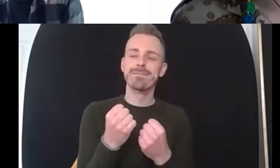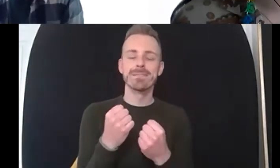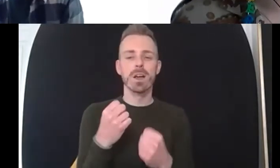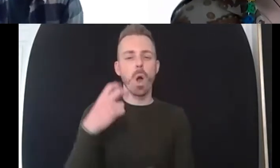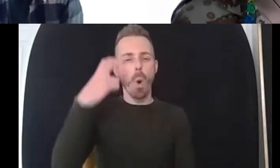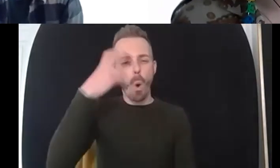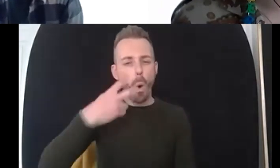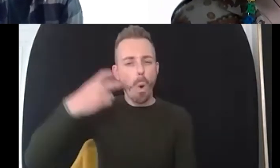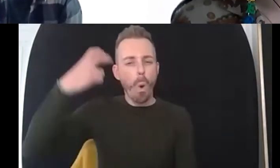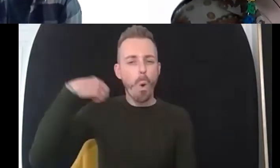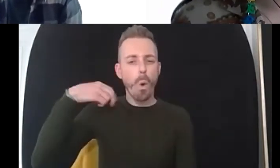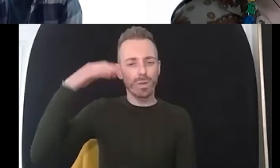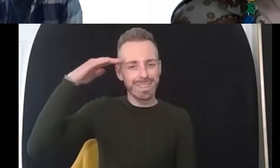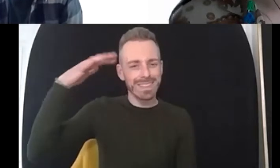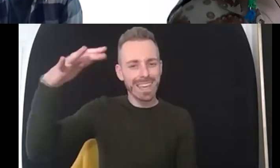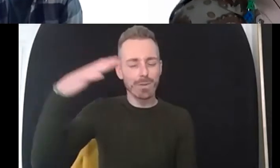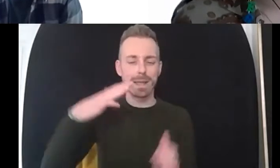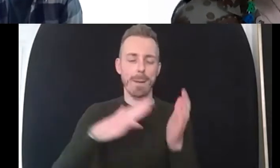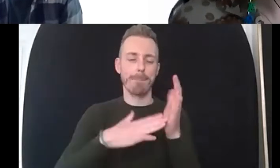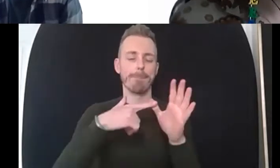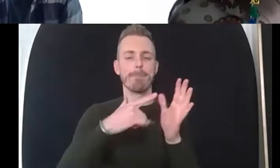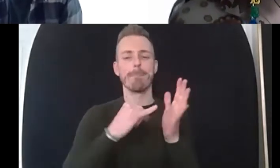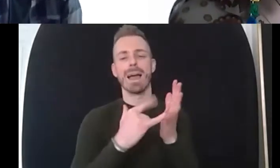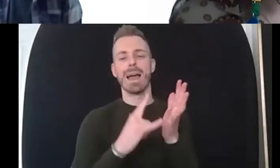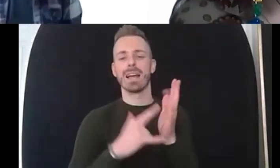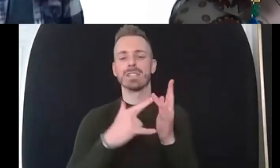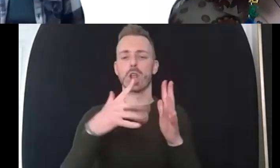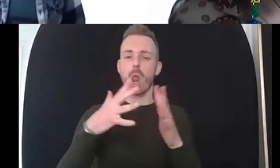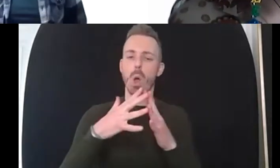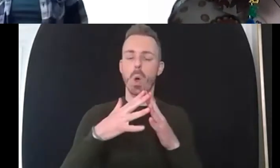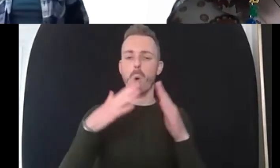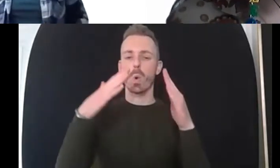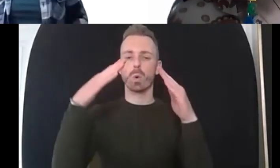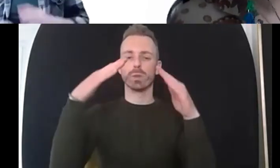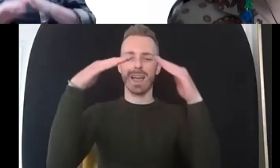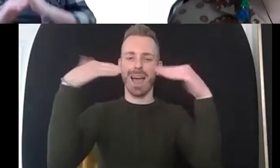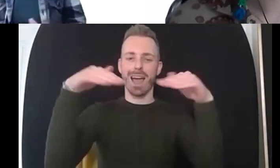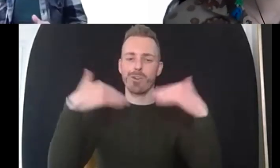which is called maslow's hierarchy yeah of needs and we you know i am and it's there at the center